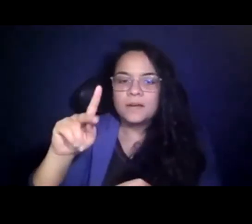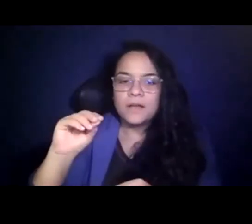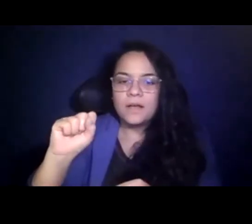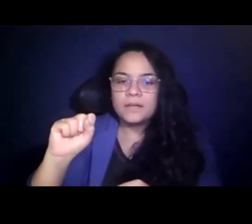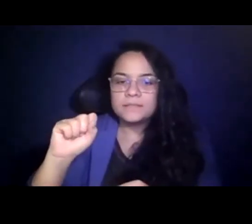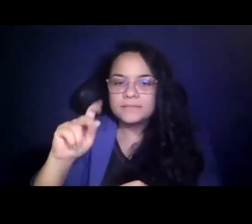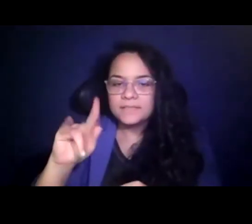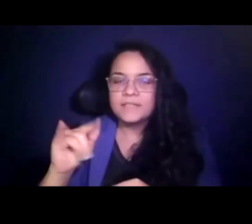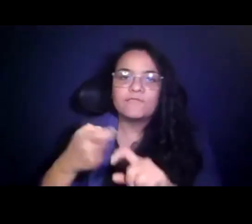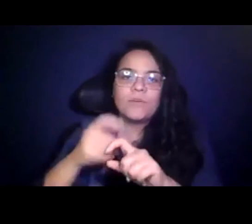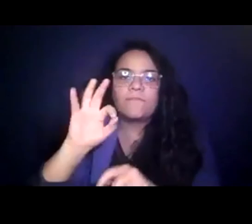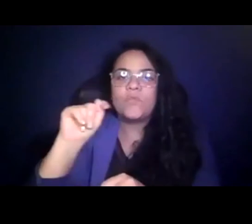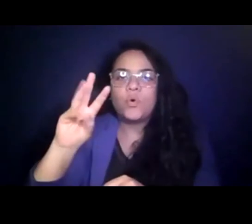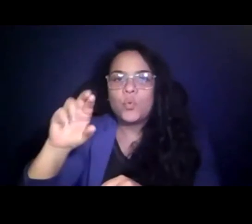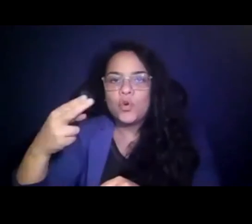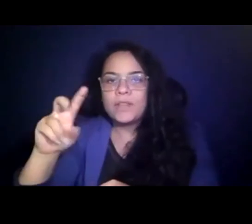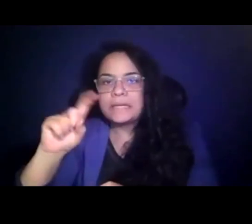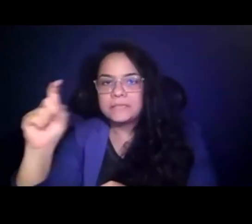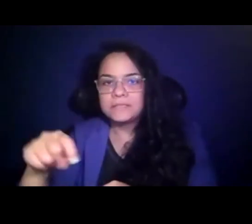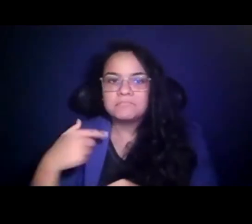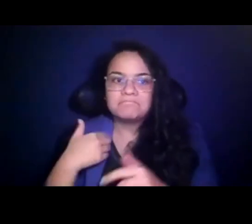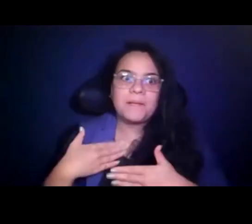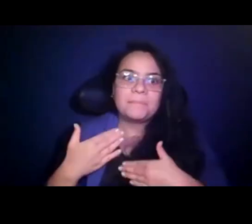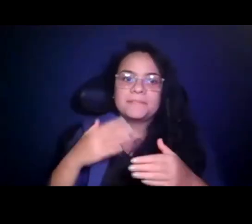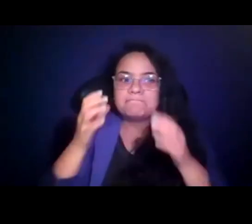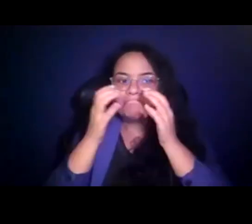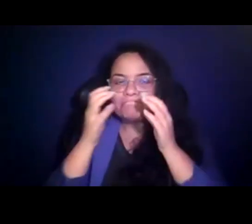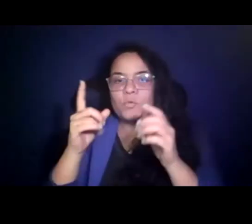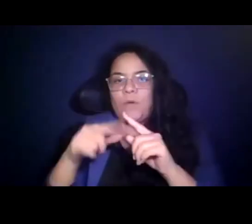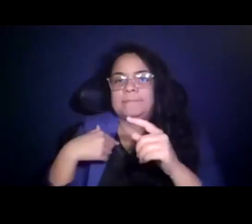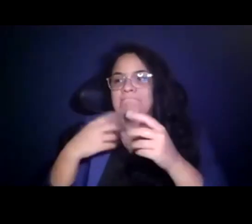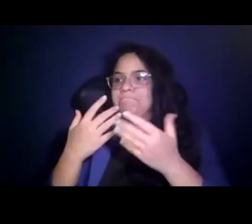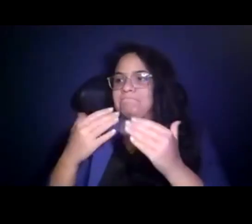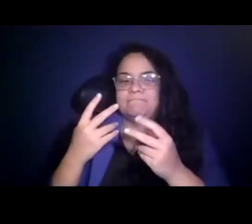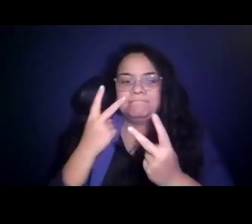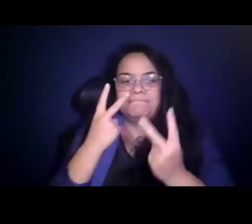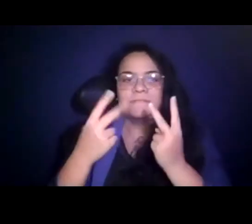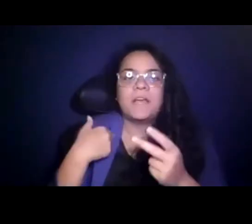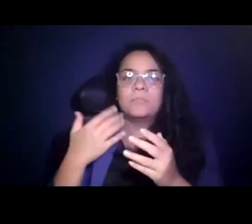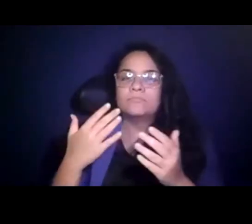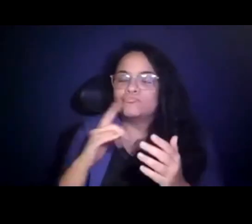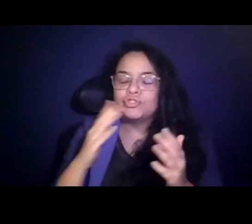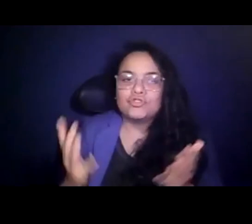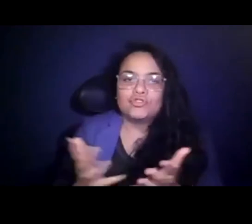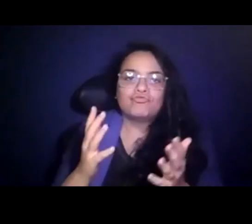15:27:58 I am encouraged by what I've heard and I continue to be amazed at the knowledge and creativity that our transit partners bring to the